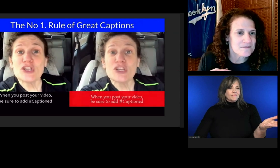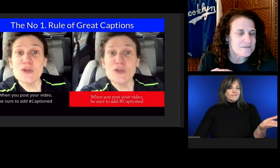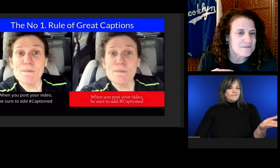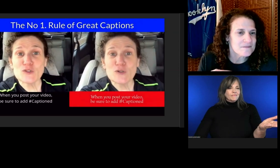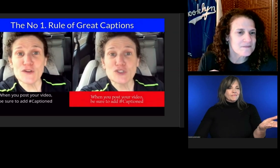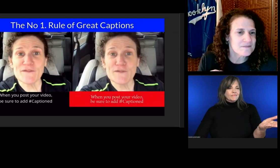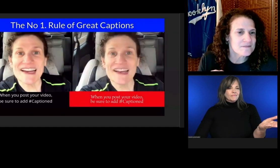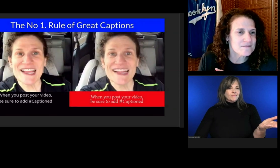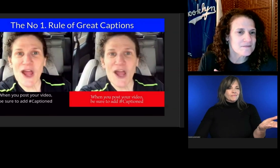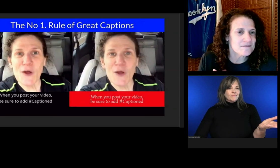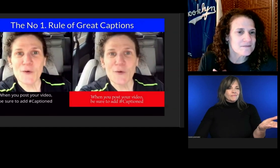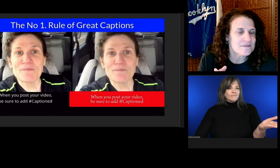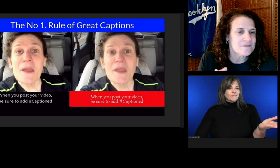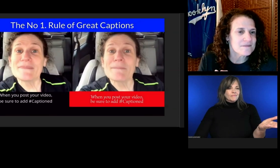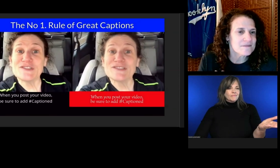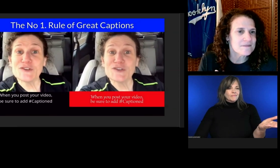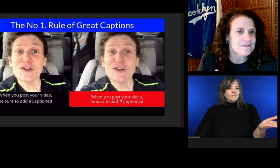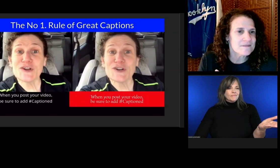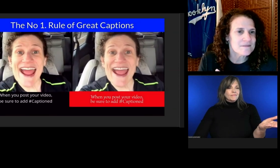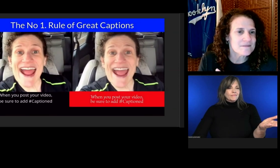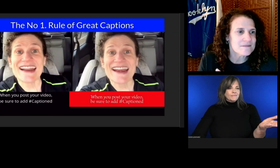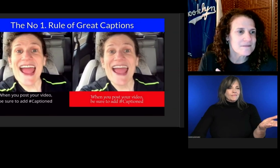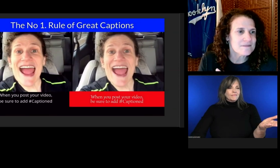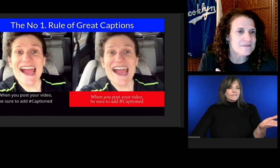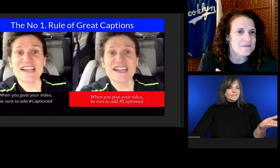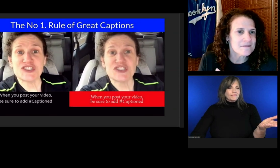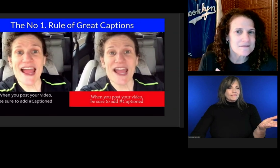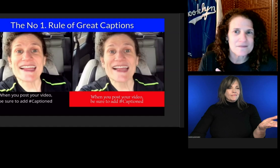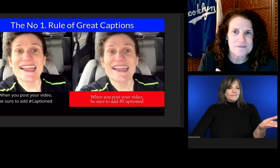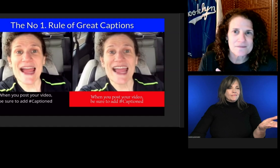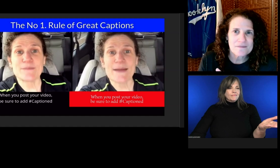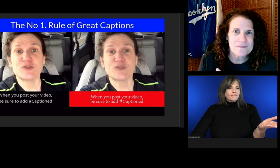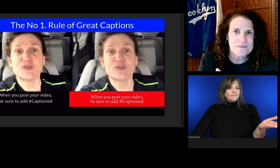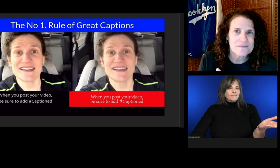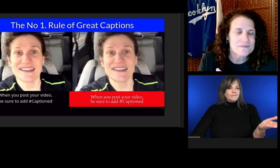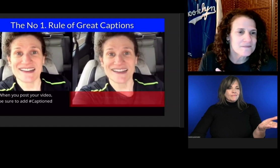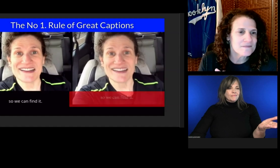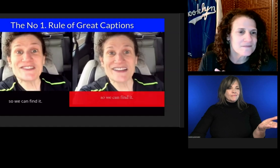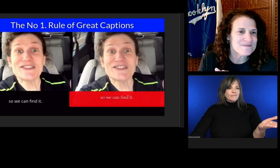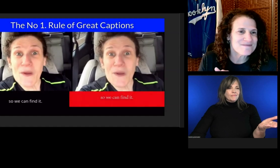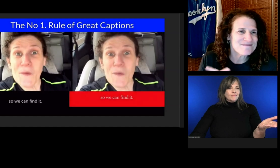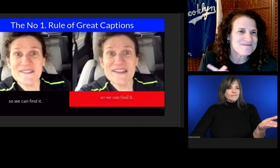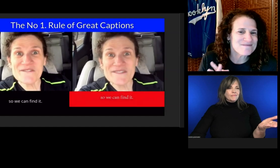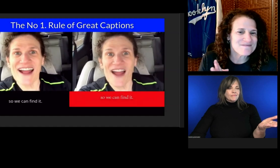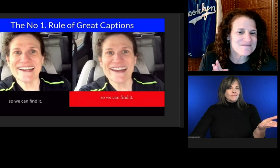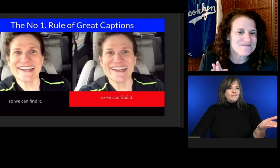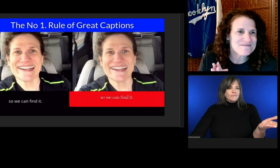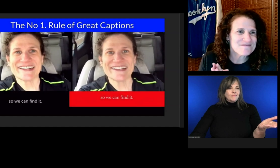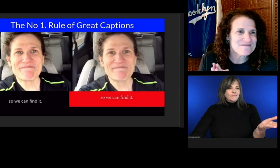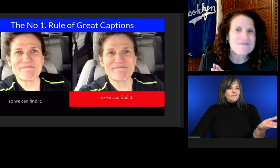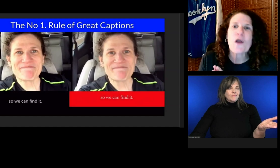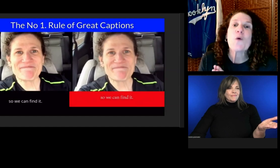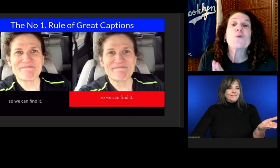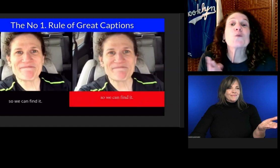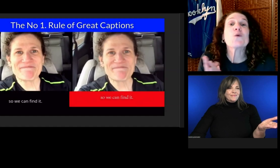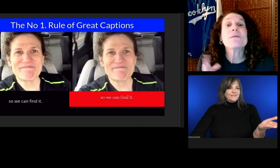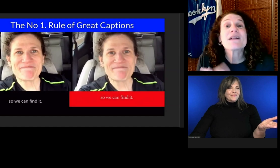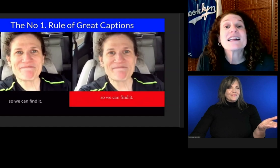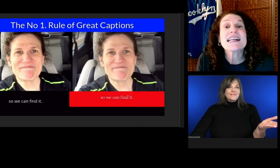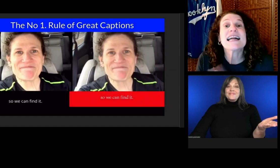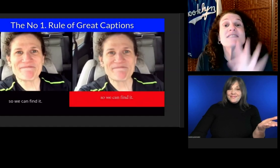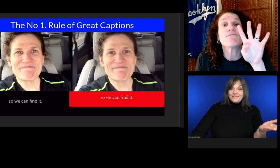When you post your video, be sure to add #Captioned.